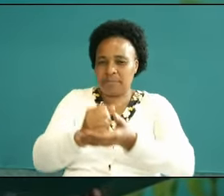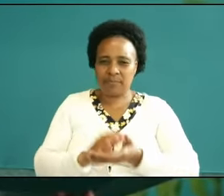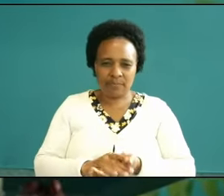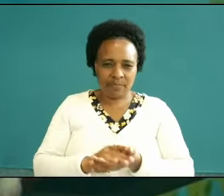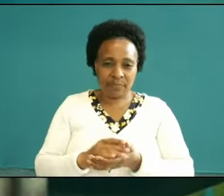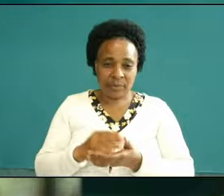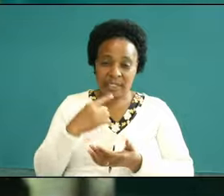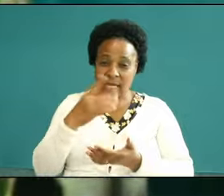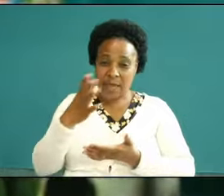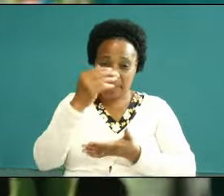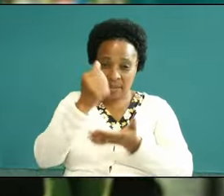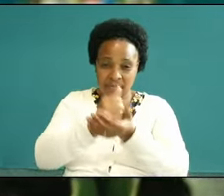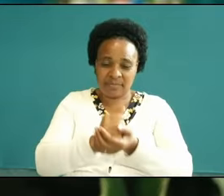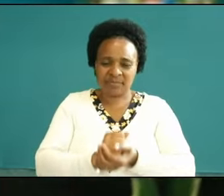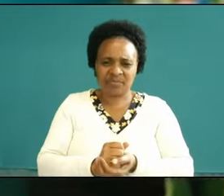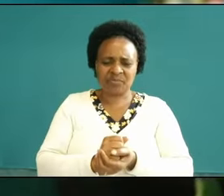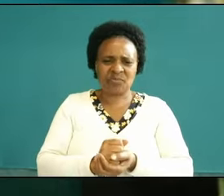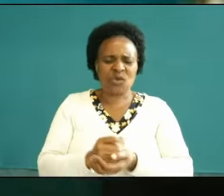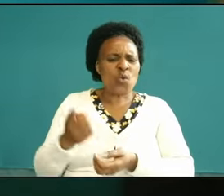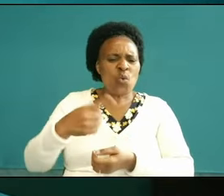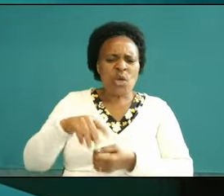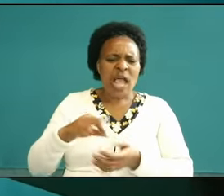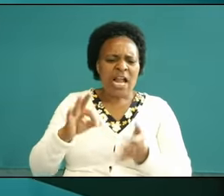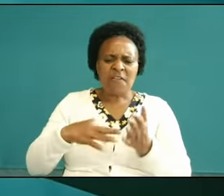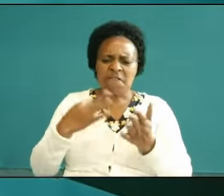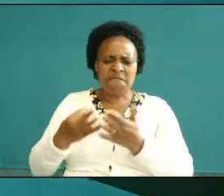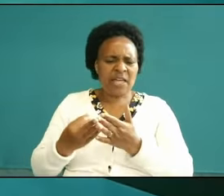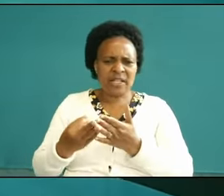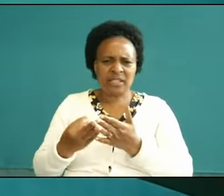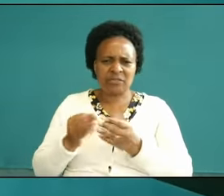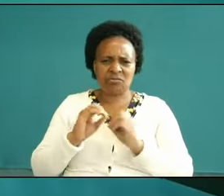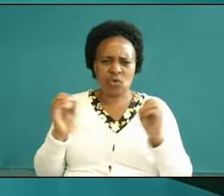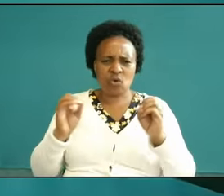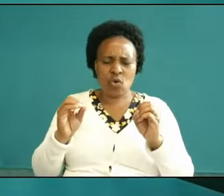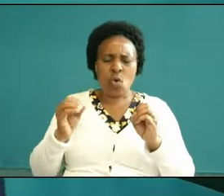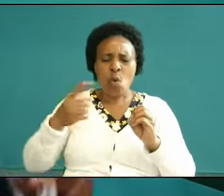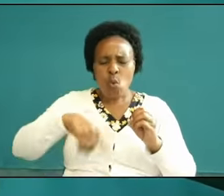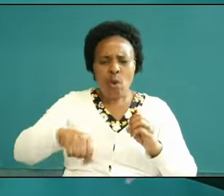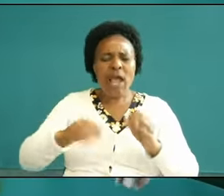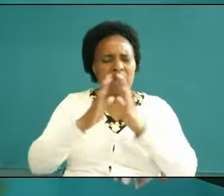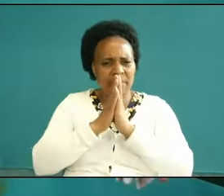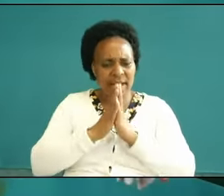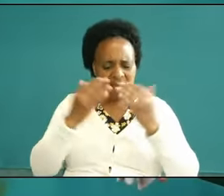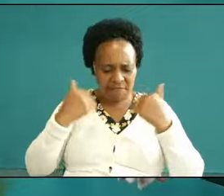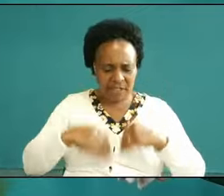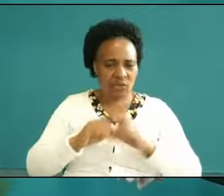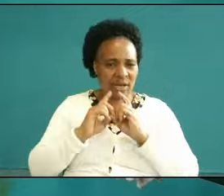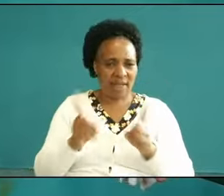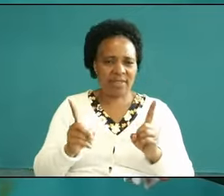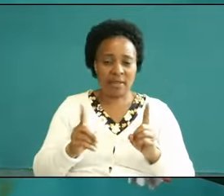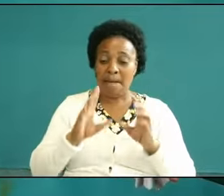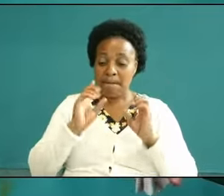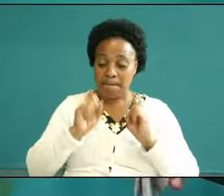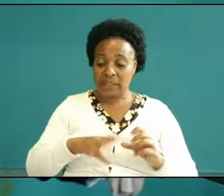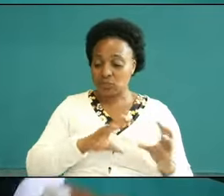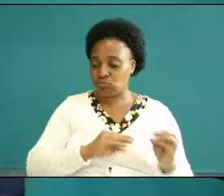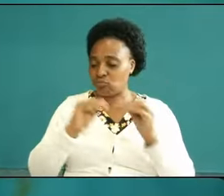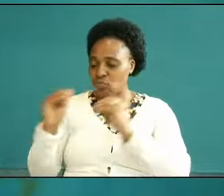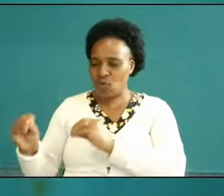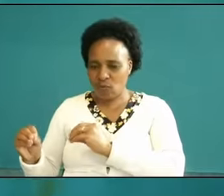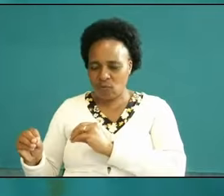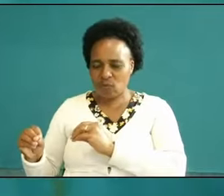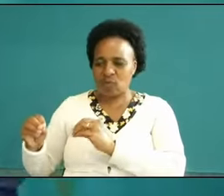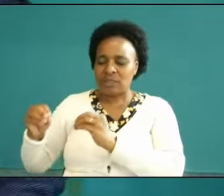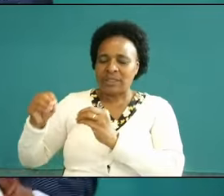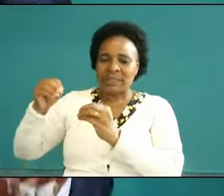are not to operate from the physical we have to go and find the spirit room step in there